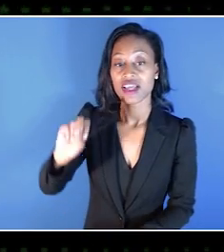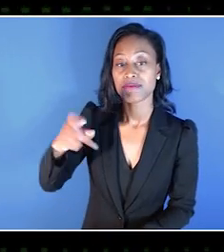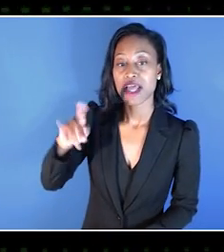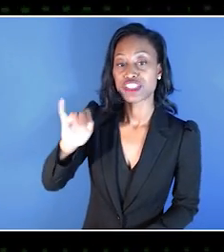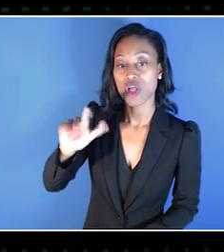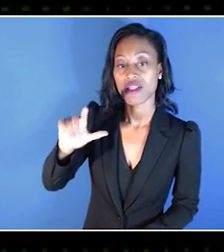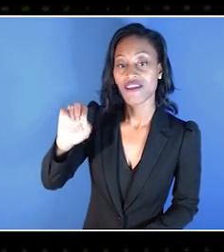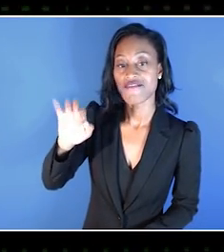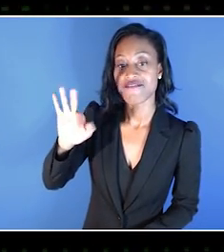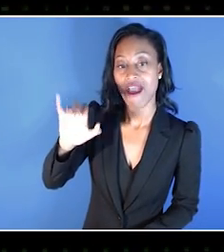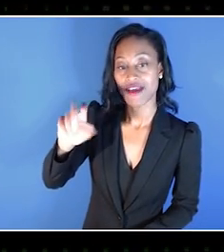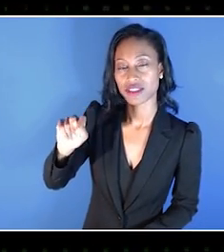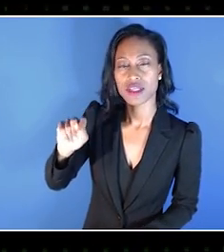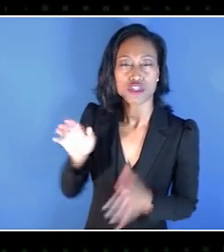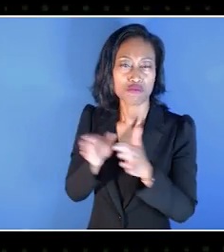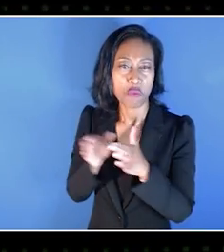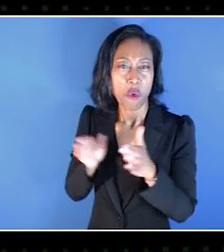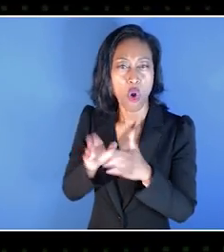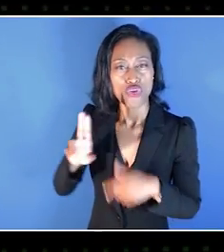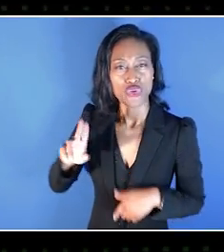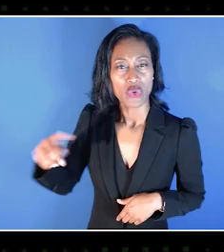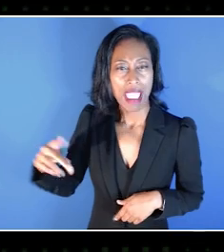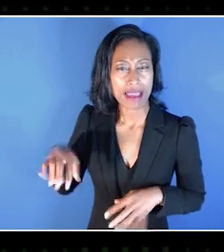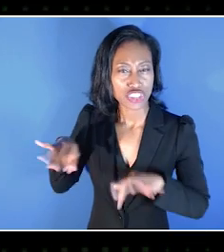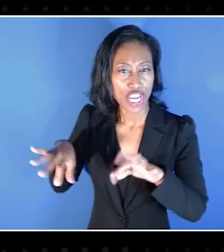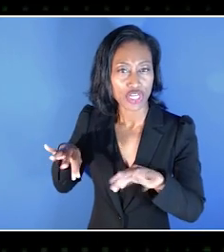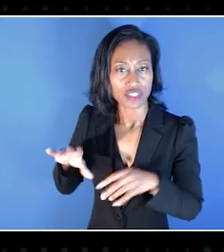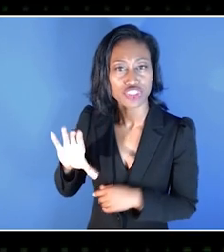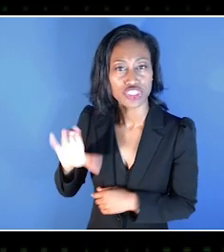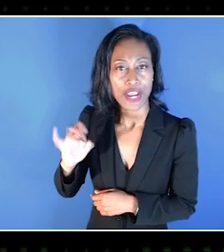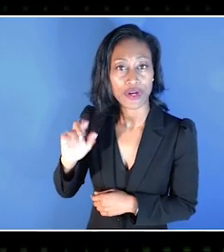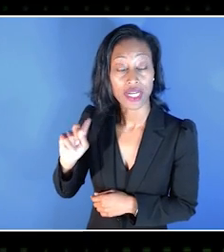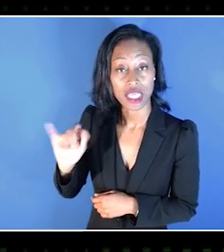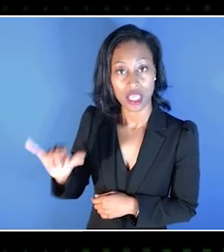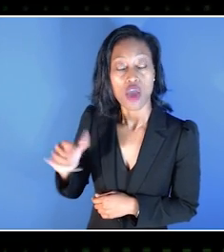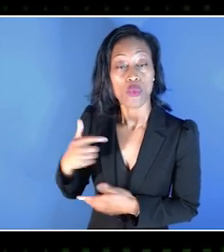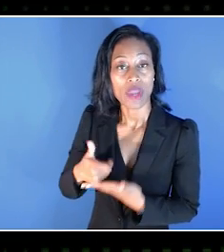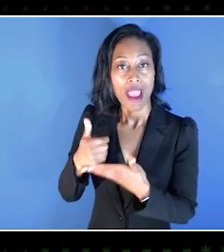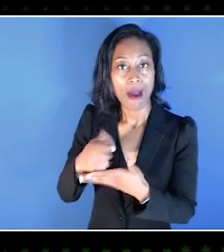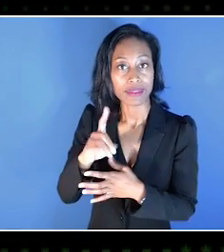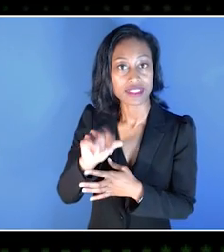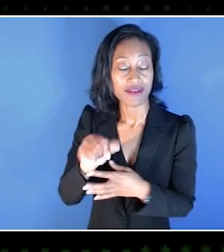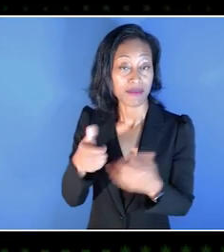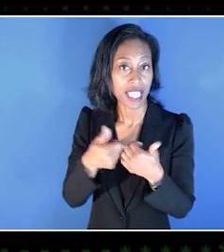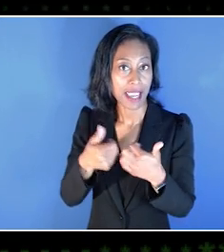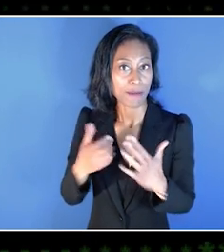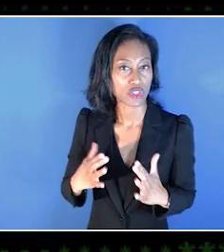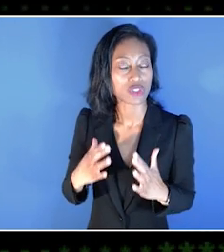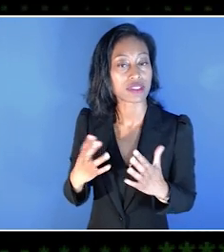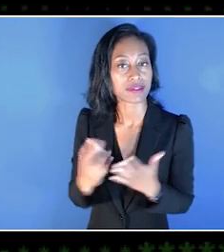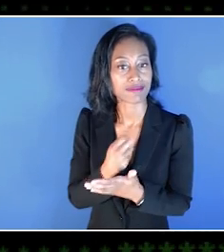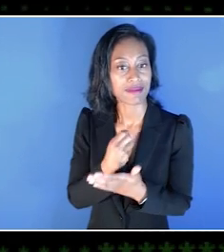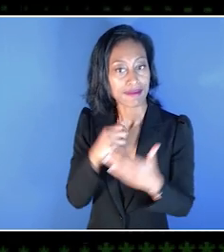SpecialEffect is a small UK-based charity. We work to help disabled gamers get access to video games.